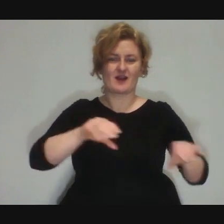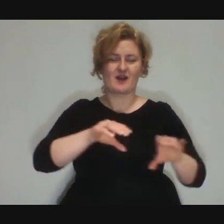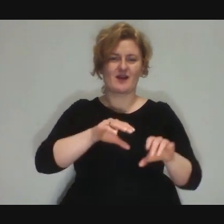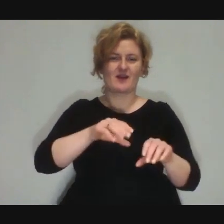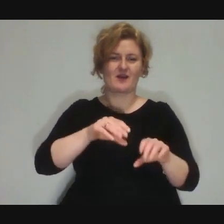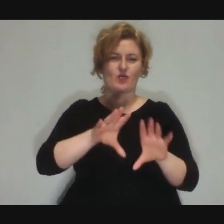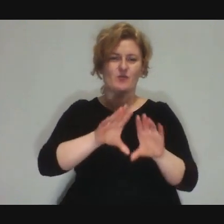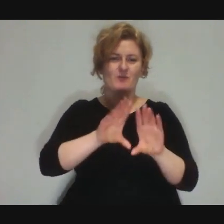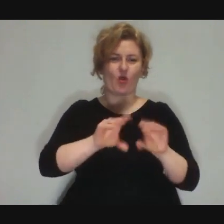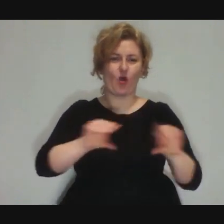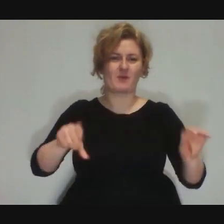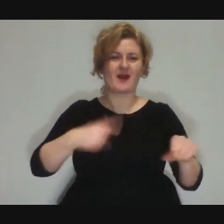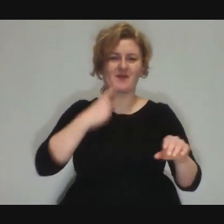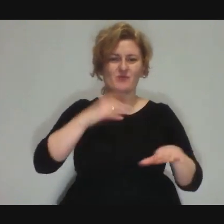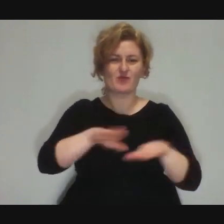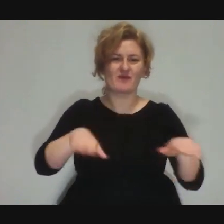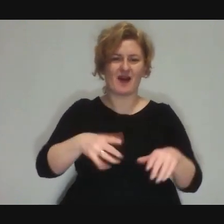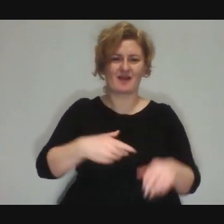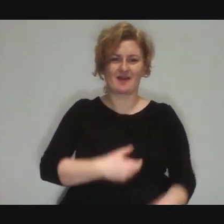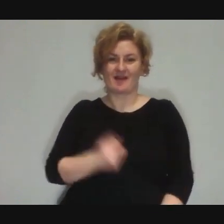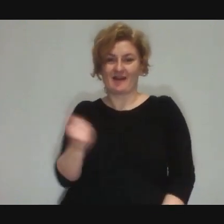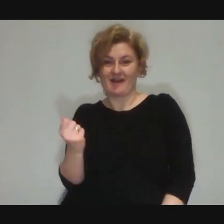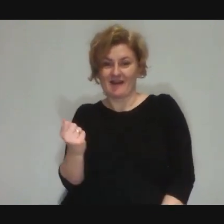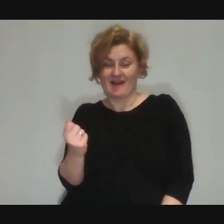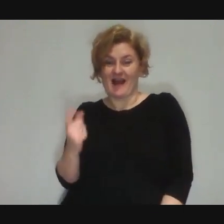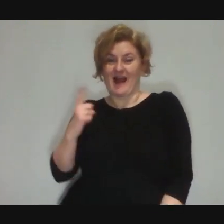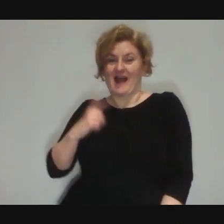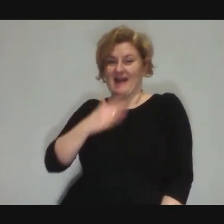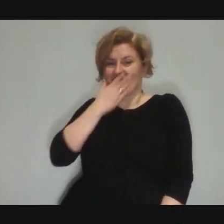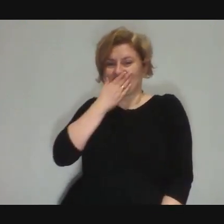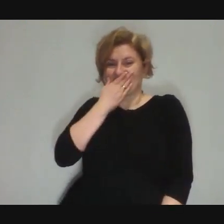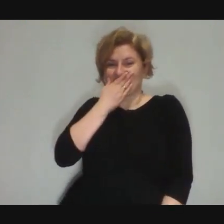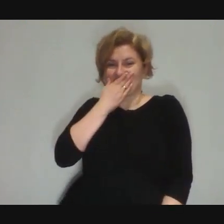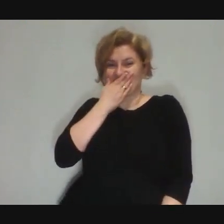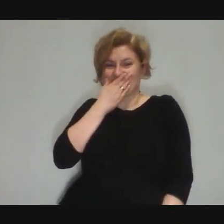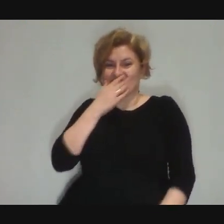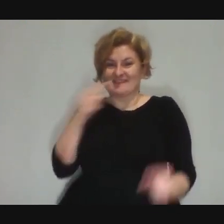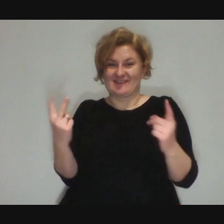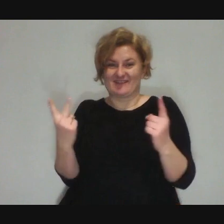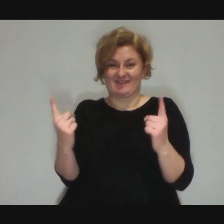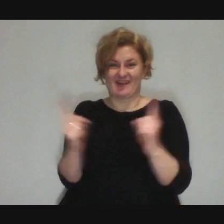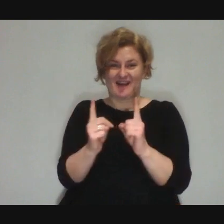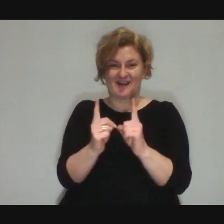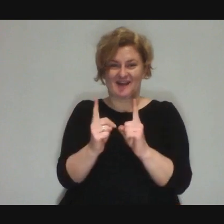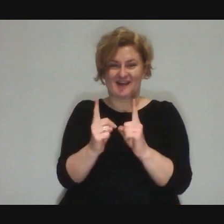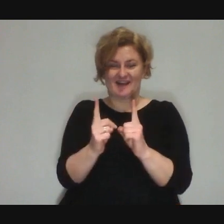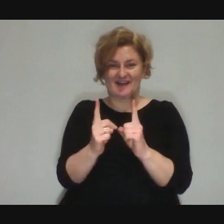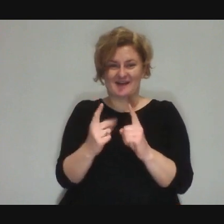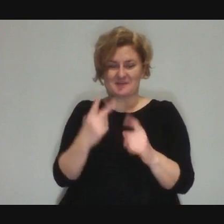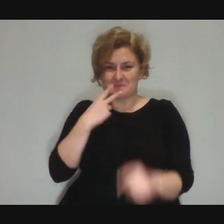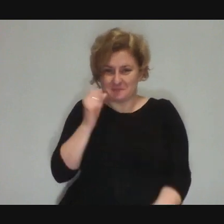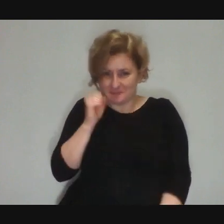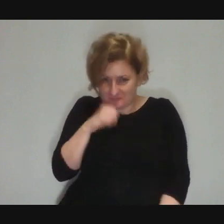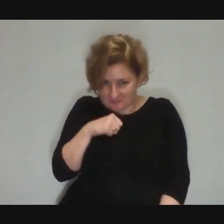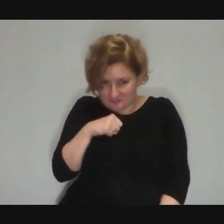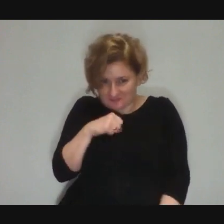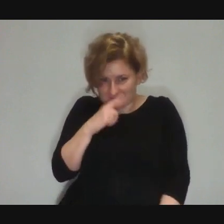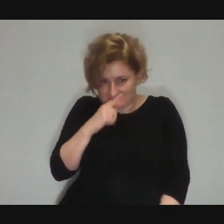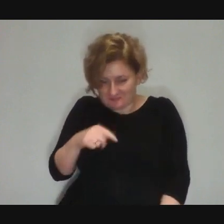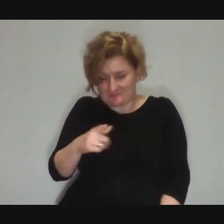and then the clown sees that he's met a greater guy... He lowered his head, lowered his sword and let him pass...